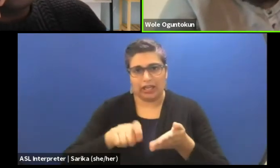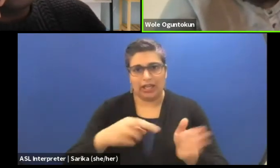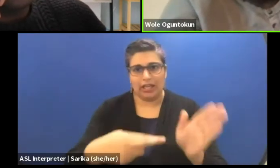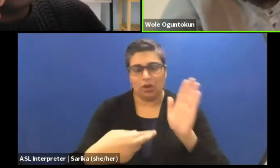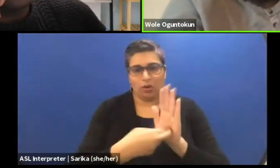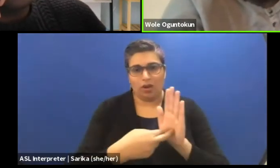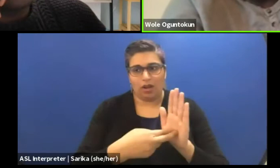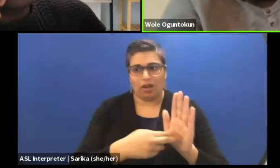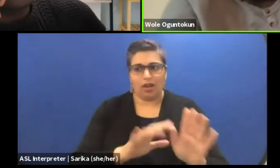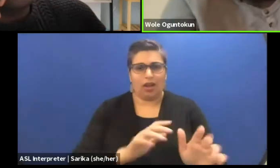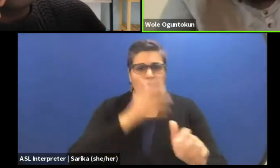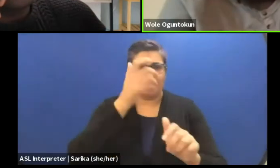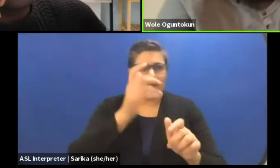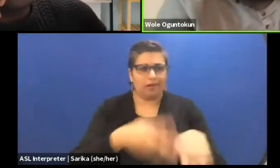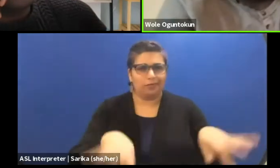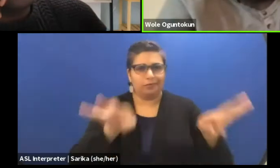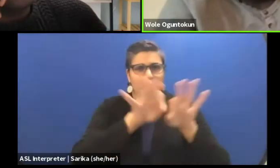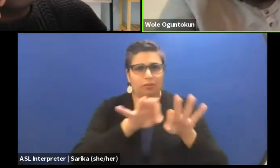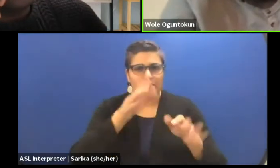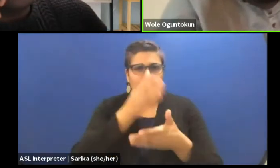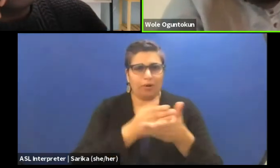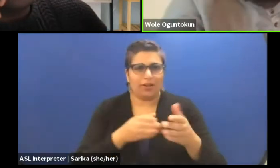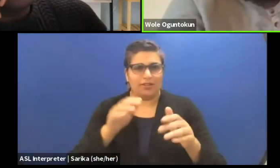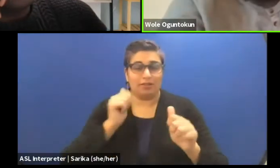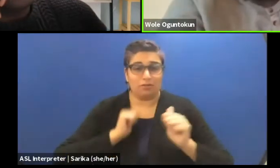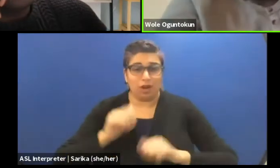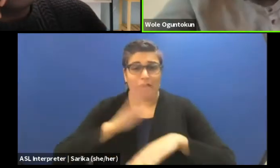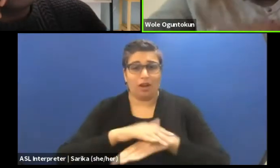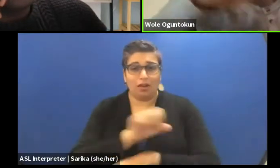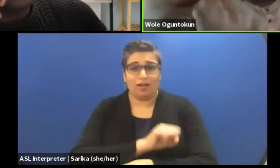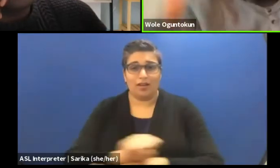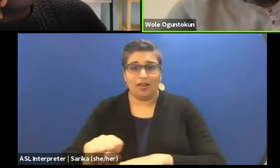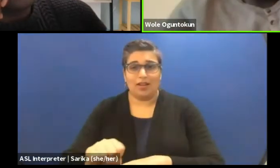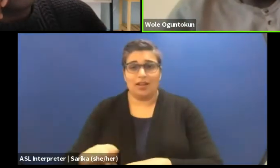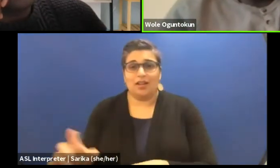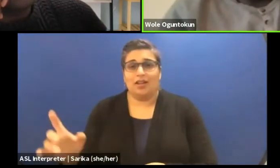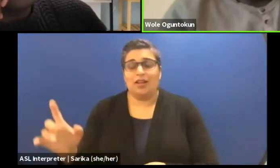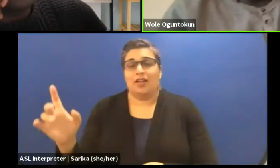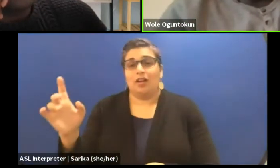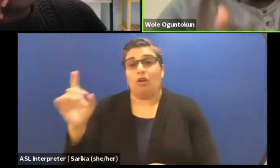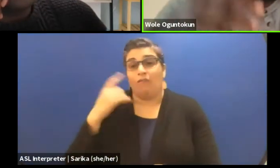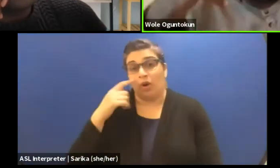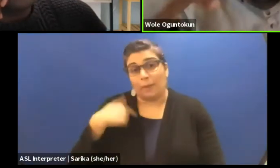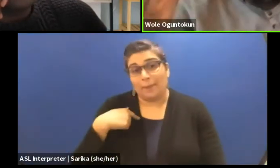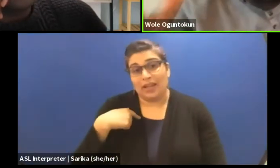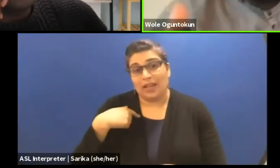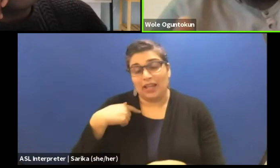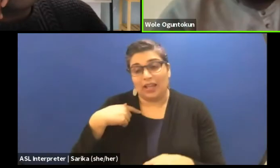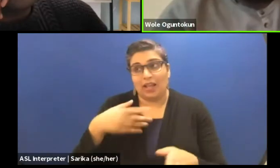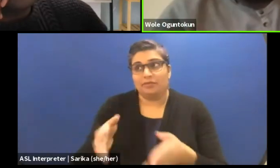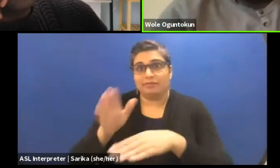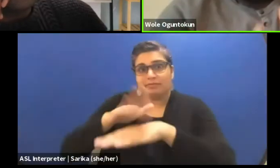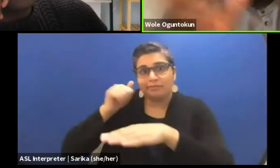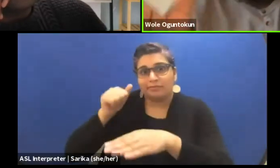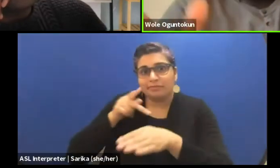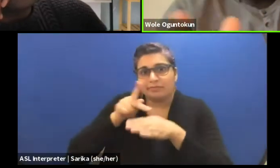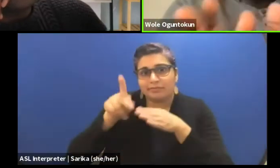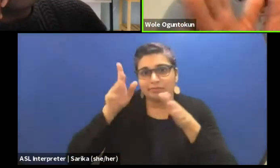of drama on the stage. For me, it is calling a specialist it's calling a specialist to come adapt